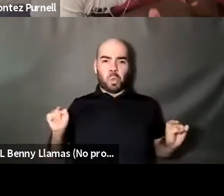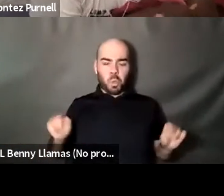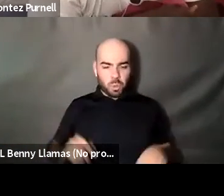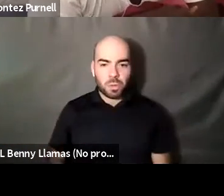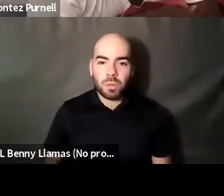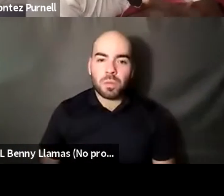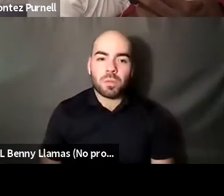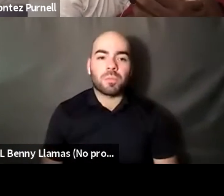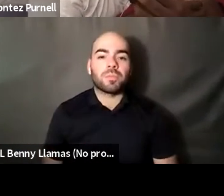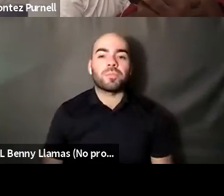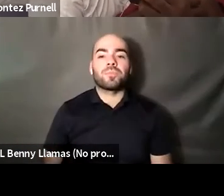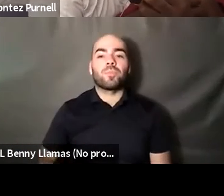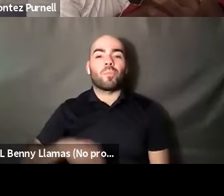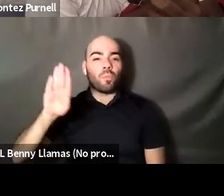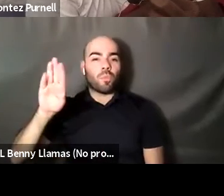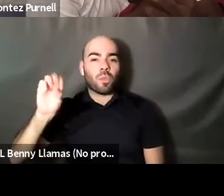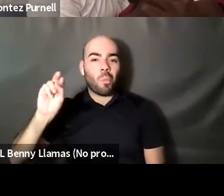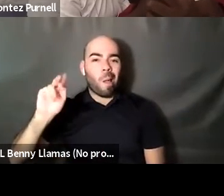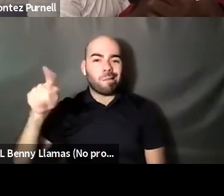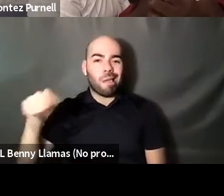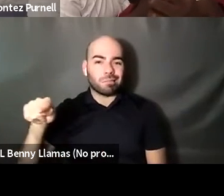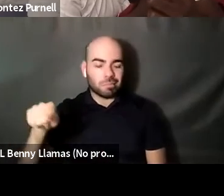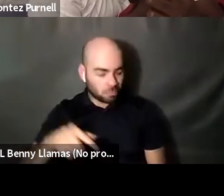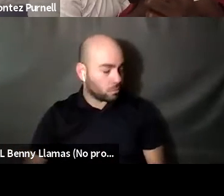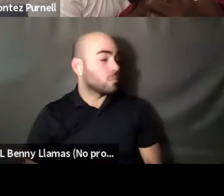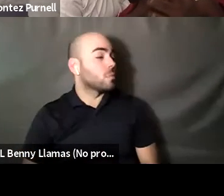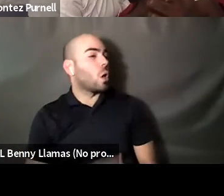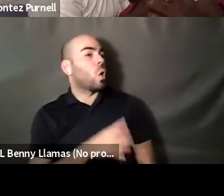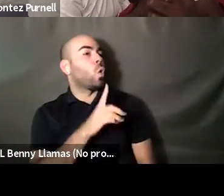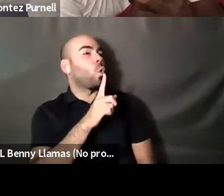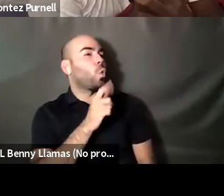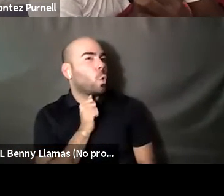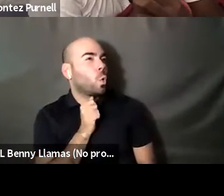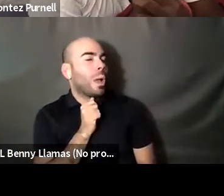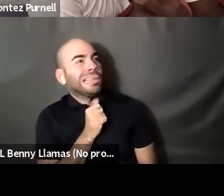Brontez Purnell: Ooh, um, I yeah Brontez Purnell: I don't know, um,